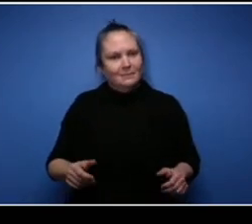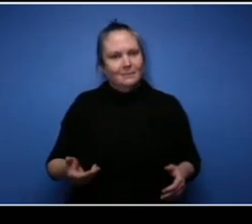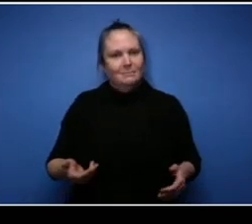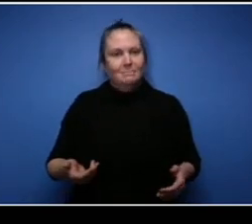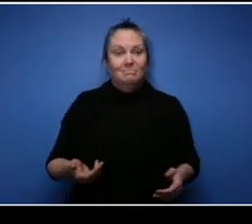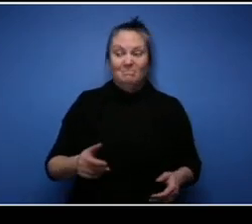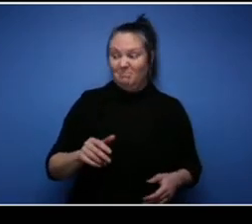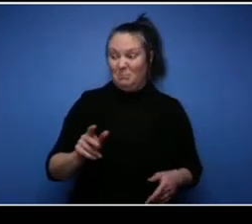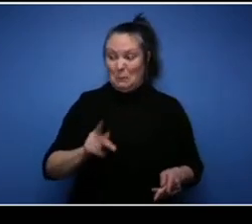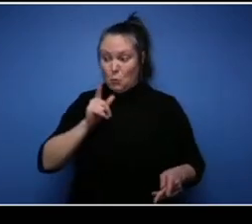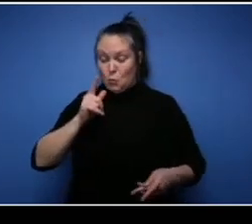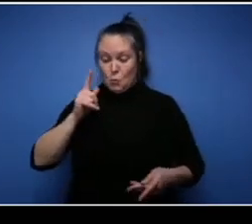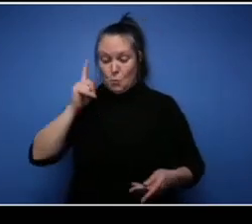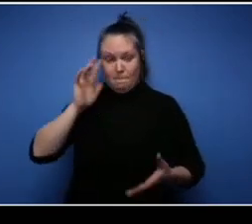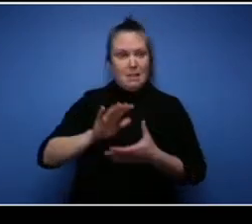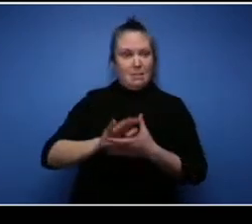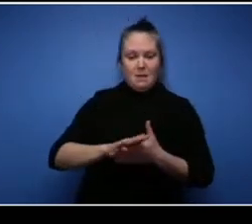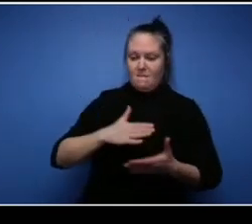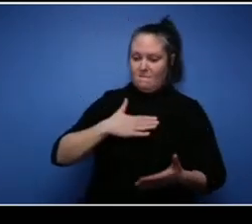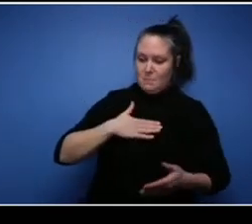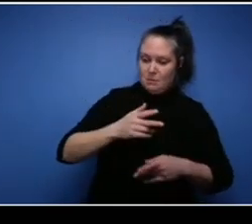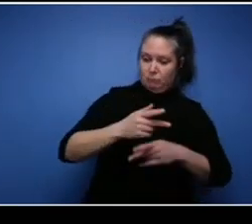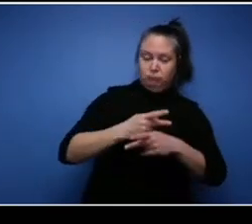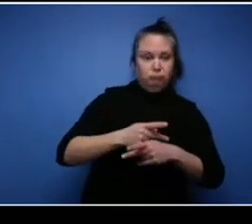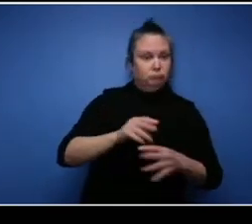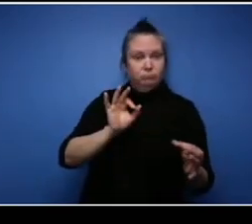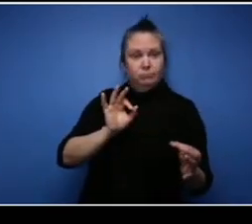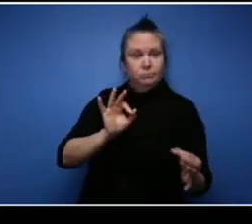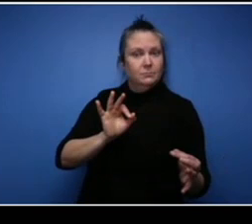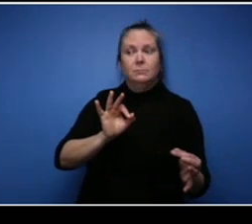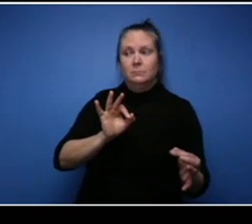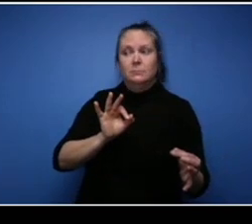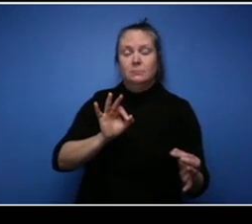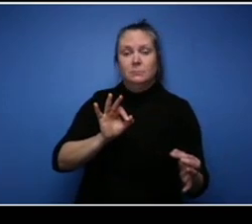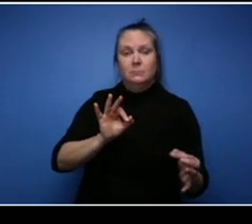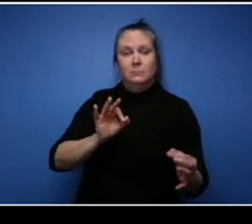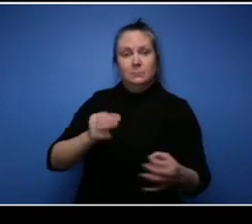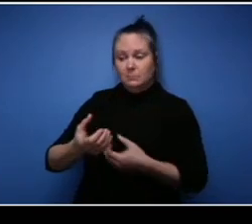You know what I mean, so I really felt that that was important um what Tia said as well